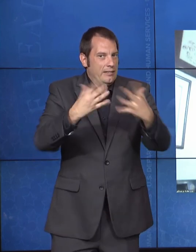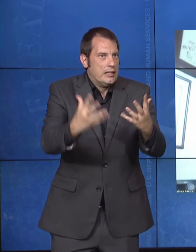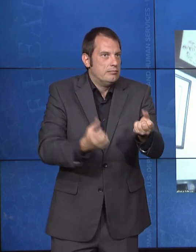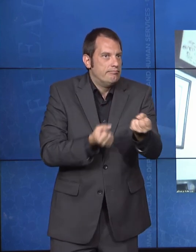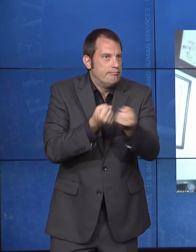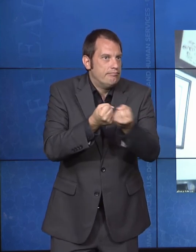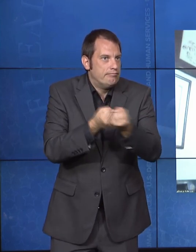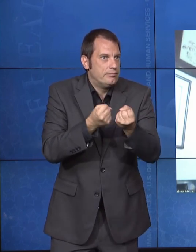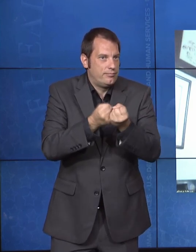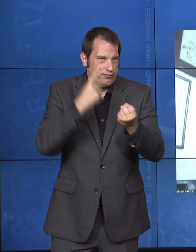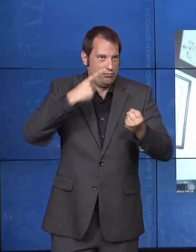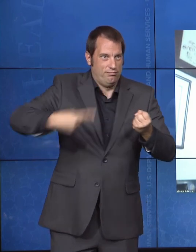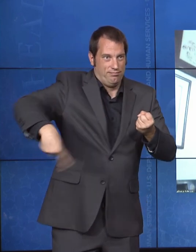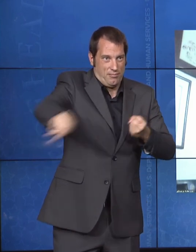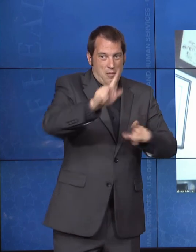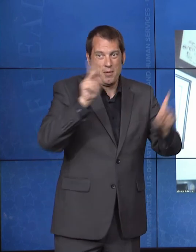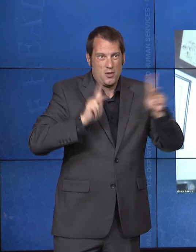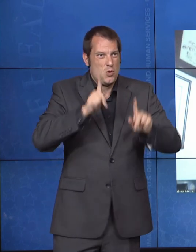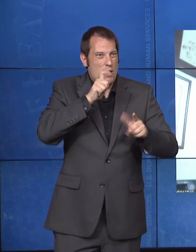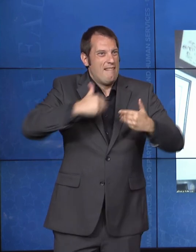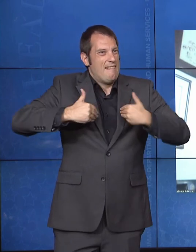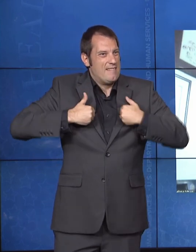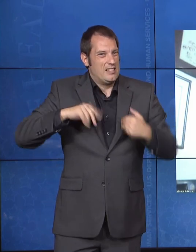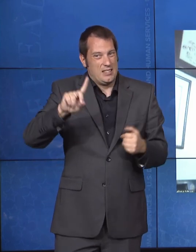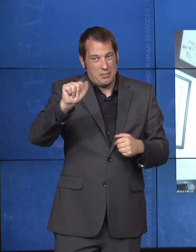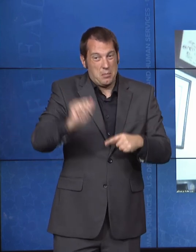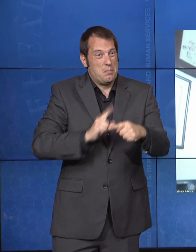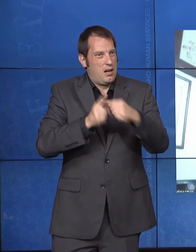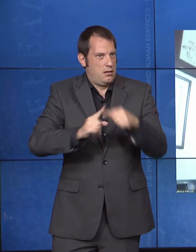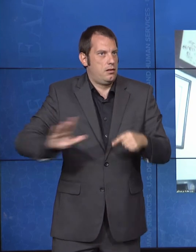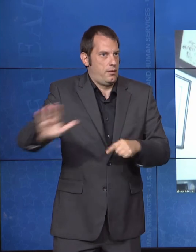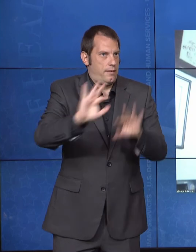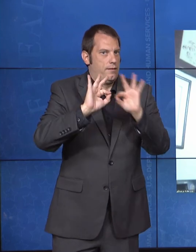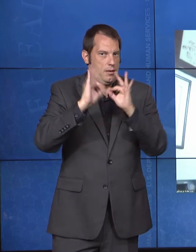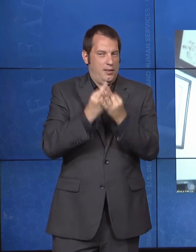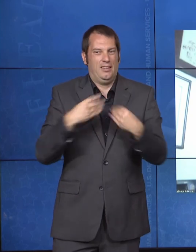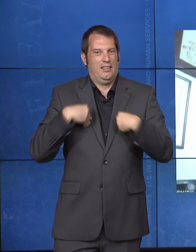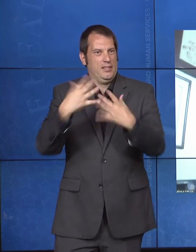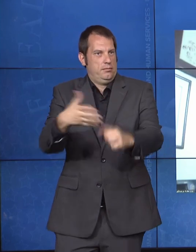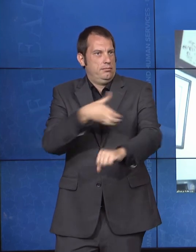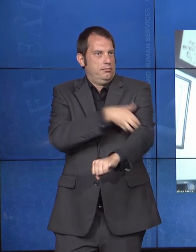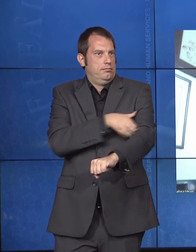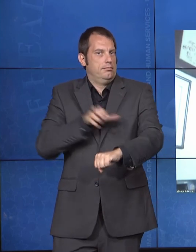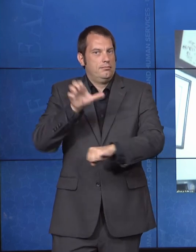and to empower them to live the lives they want to live fully included in the community.